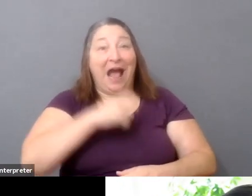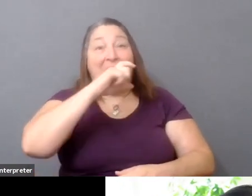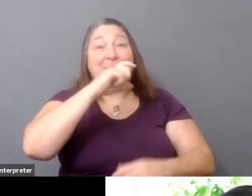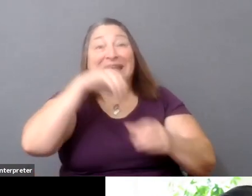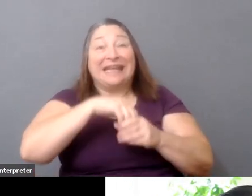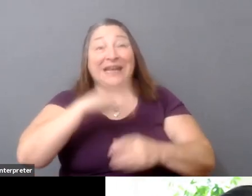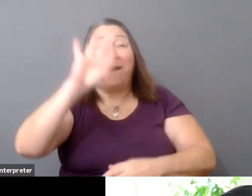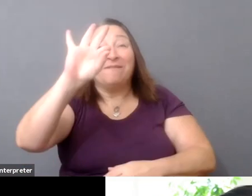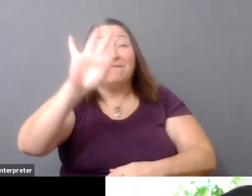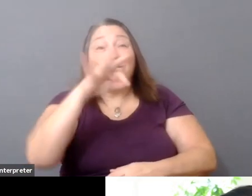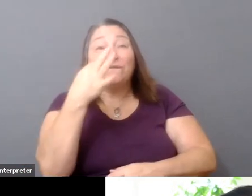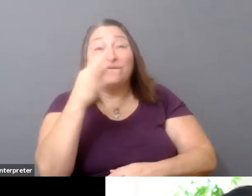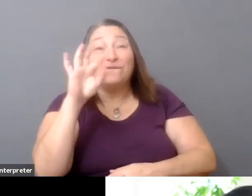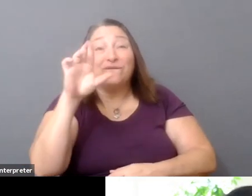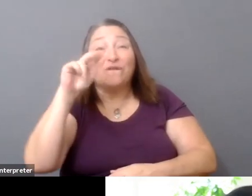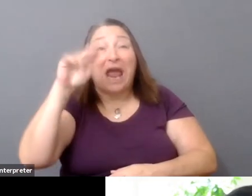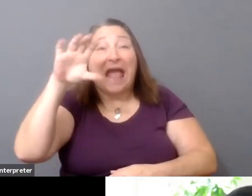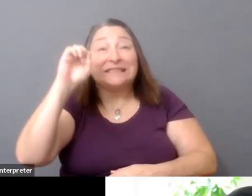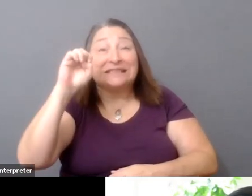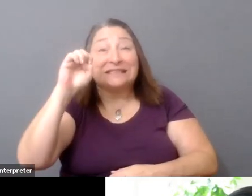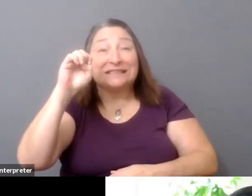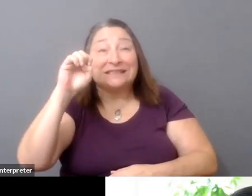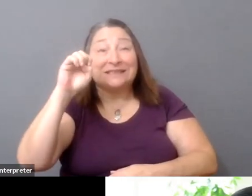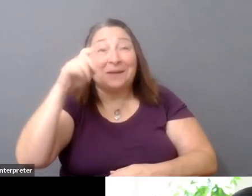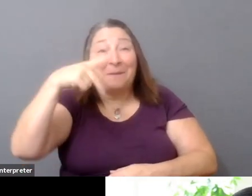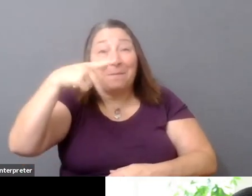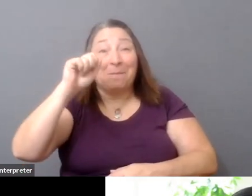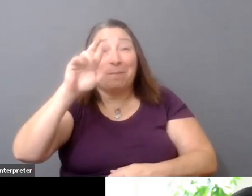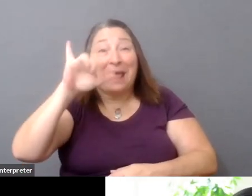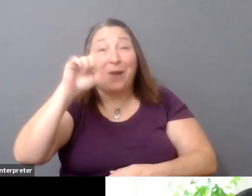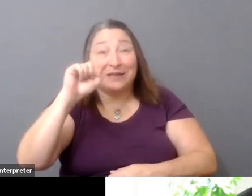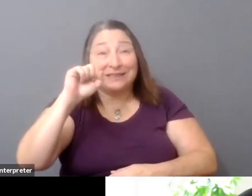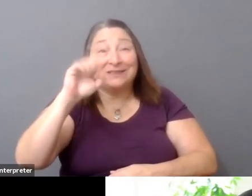nighttime here, one, which means I'm going to try and improve my lighting situation.